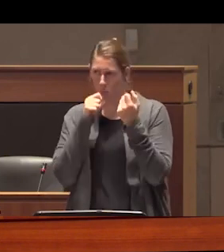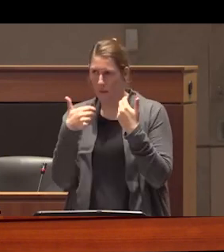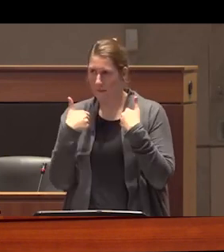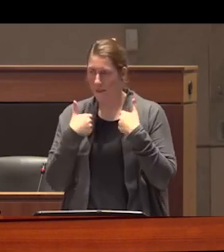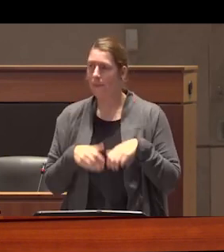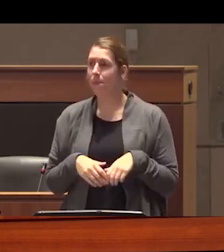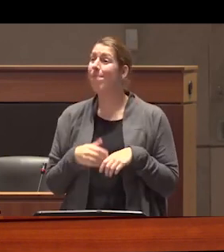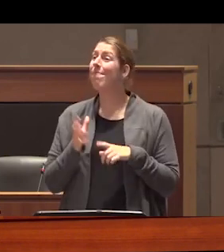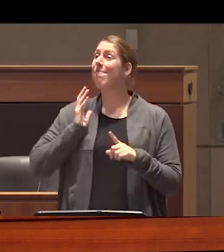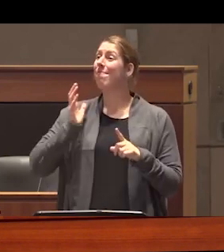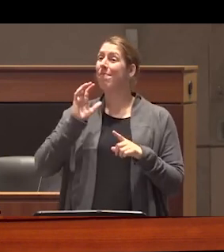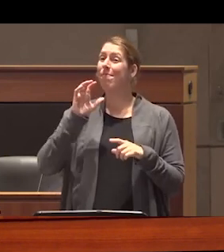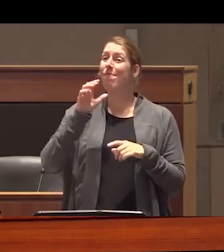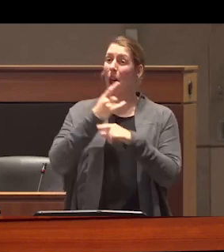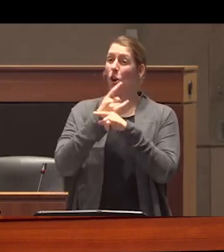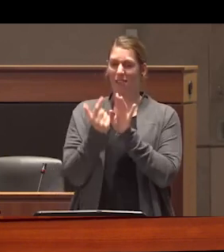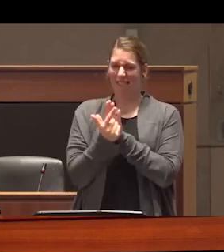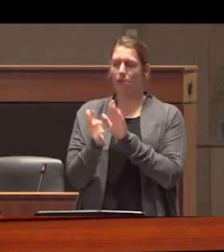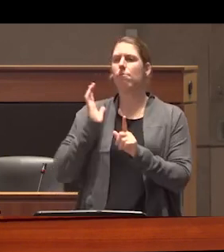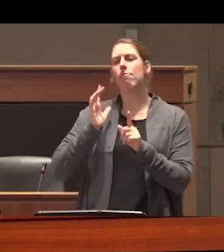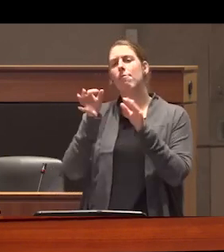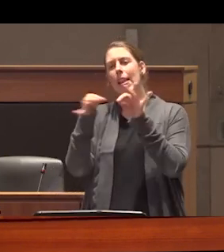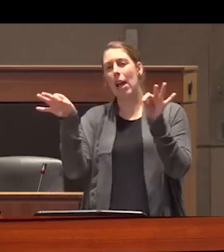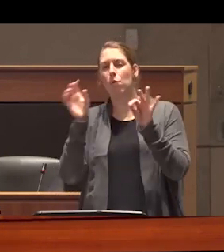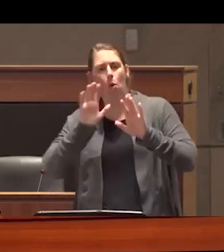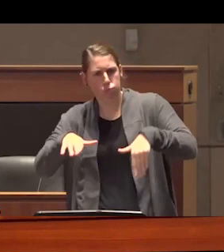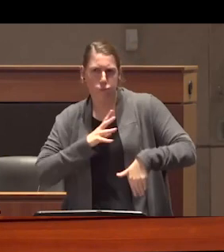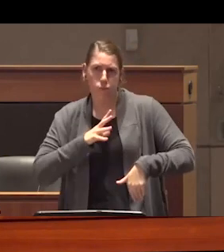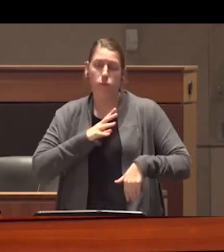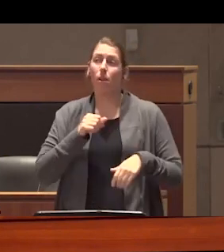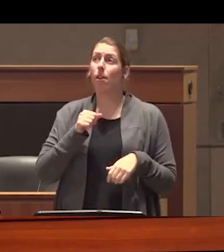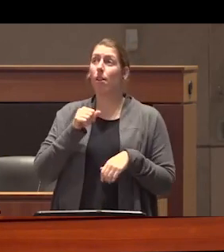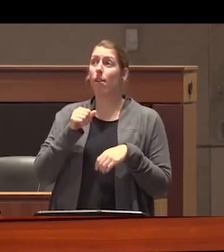back to alcohol prohibition in the language that was used to justify it the justifications that are